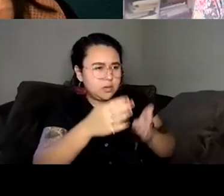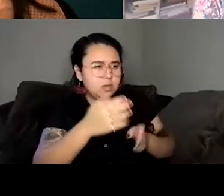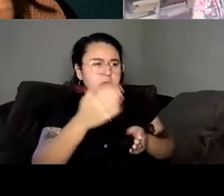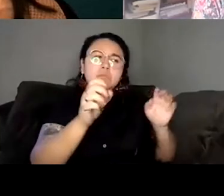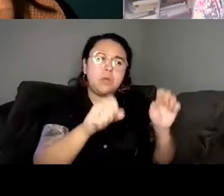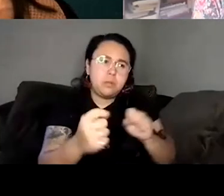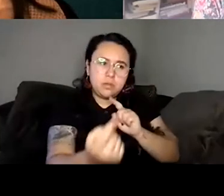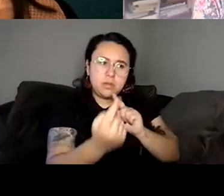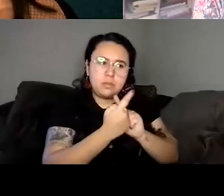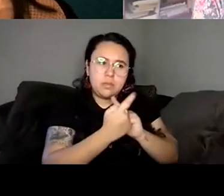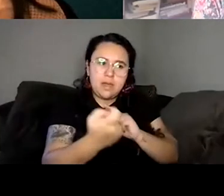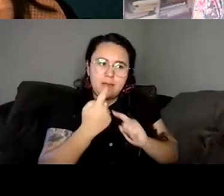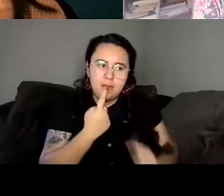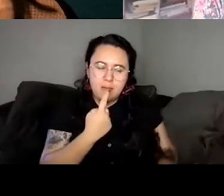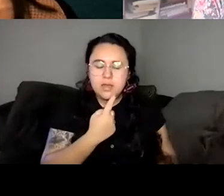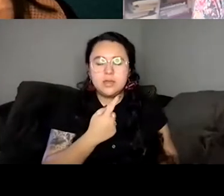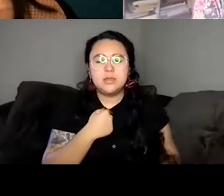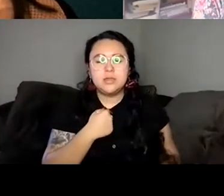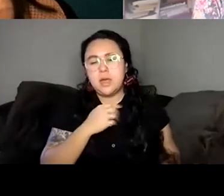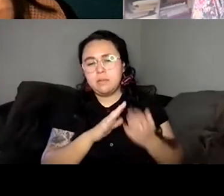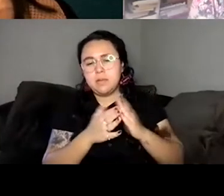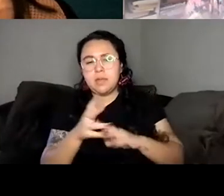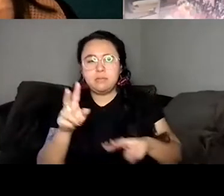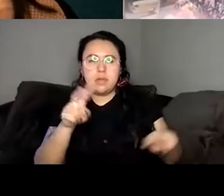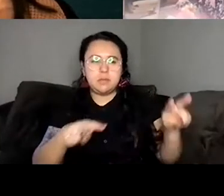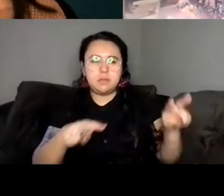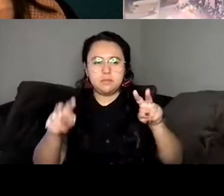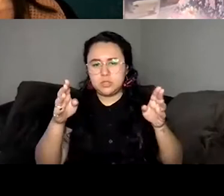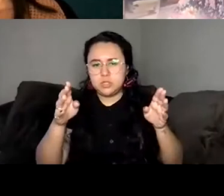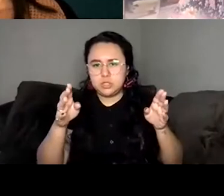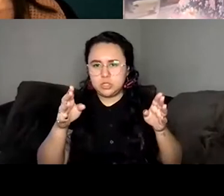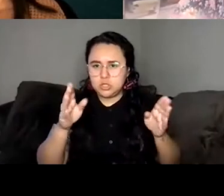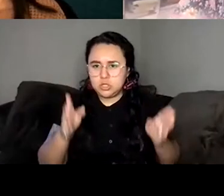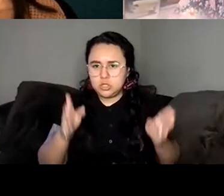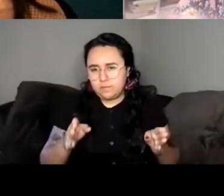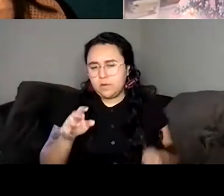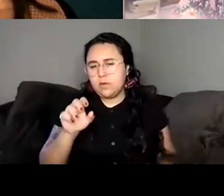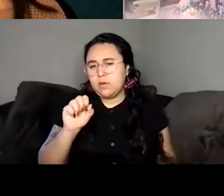just think it you know, develops almost as a defense. If you feel like you're constantly